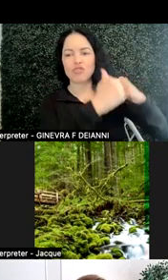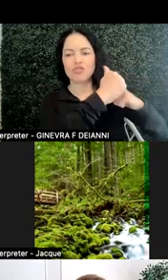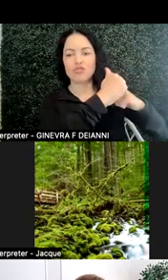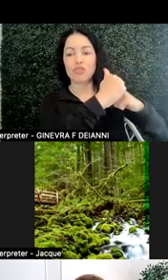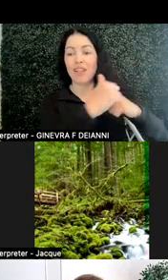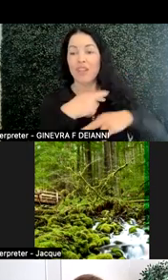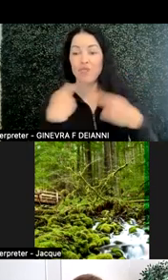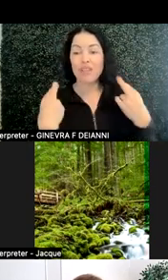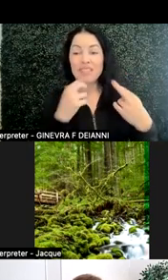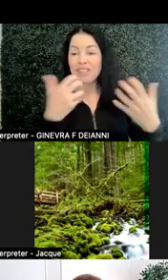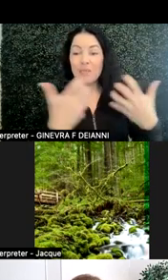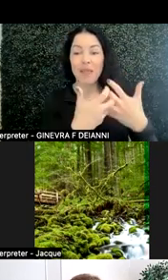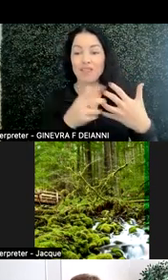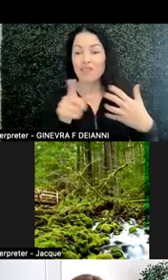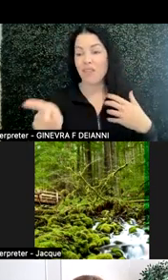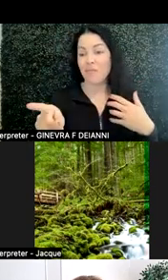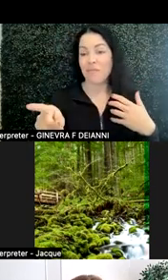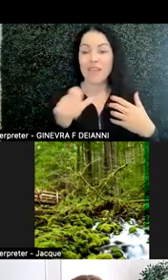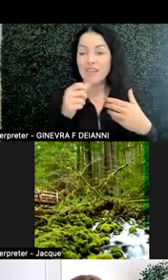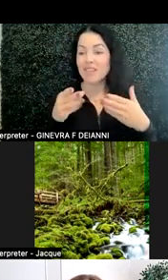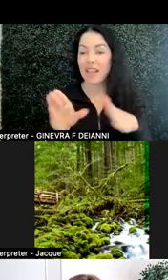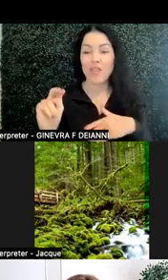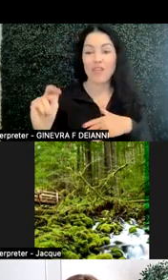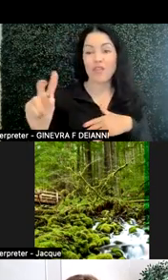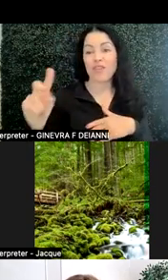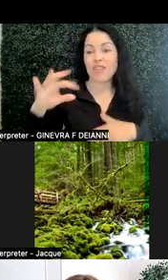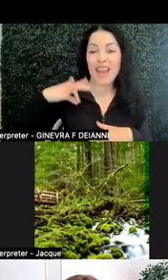and not letting that neurodiverse advantage really come through.